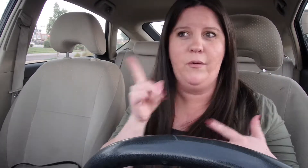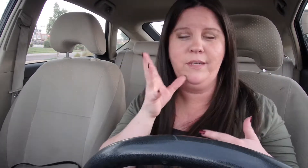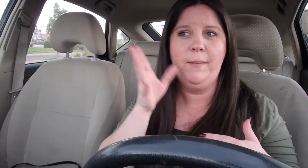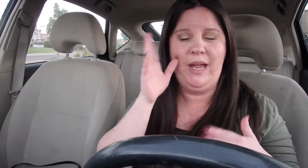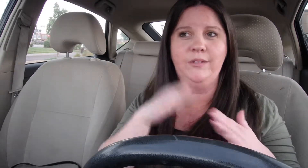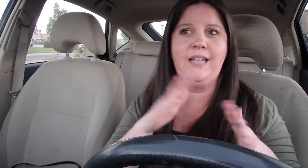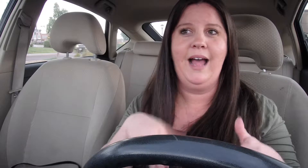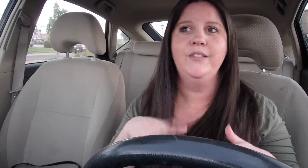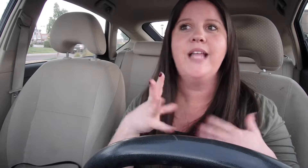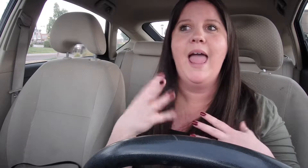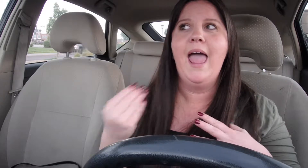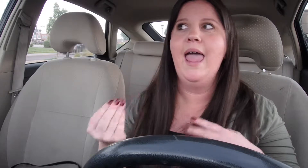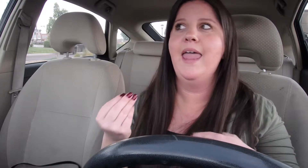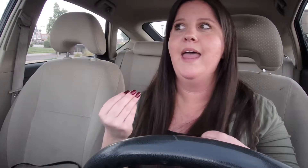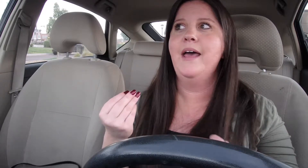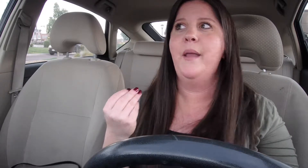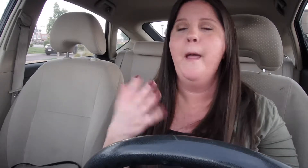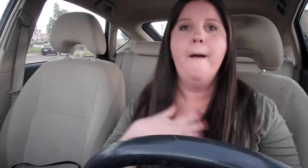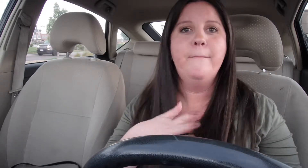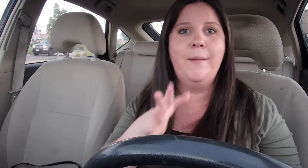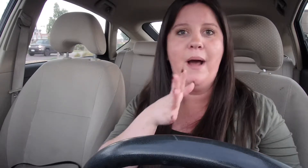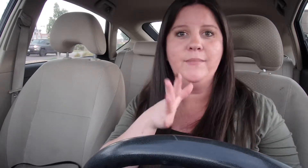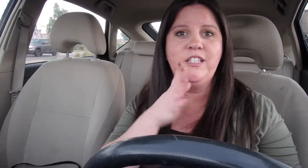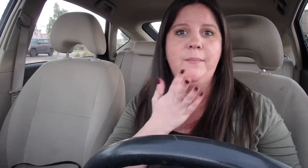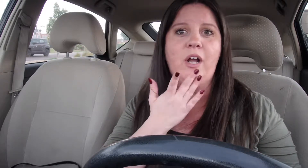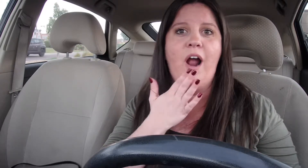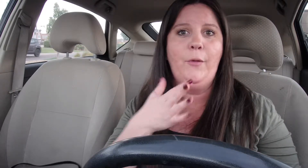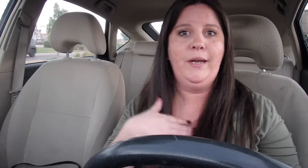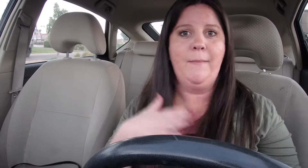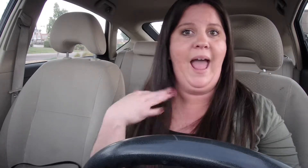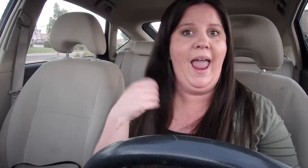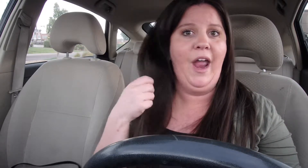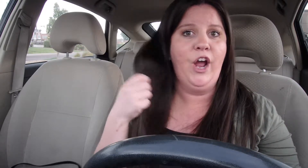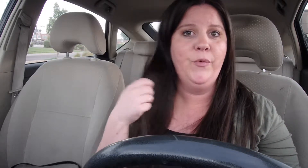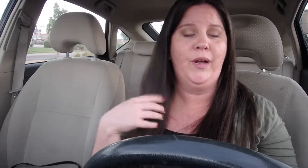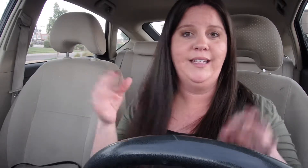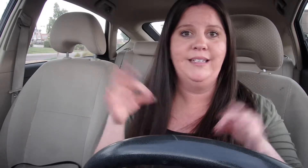Going to my parent's house and My mom is going to be coloring my hair